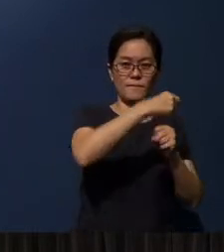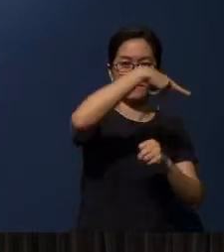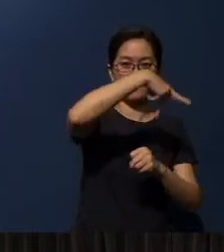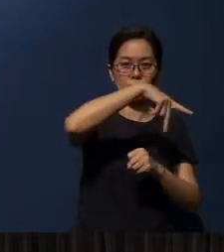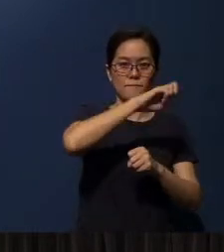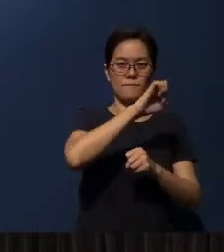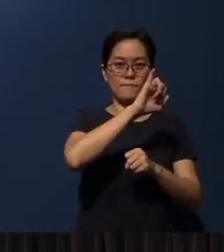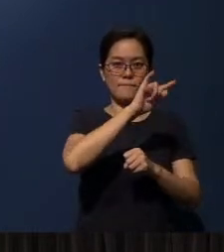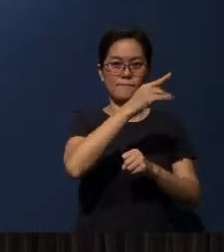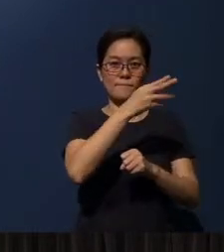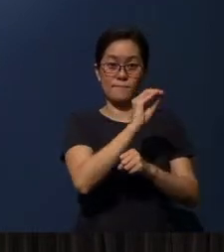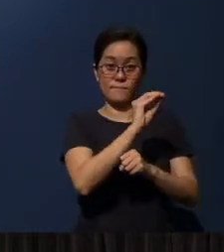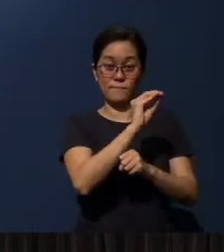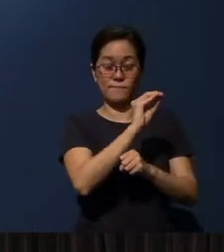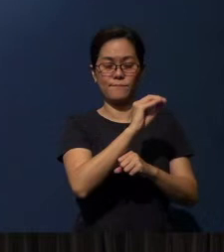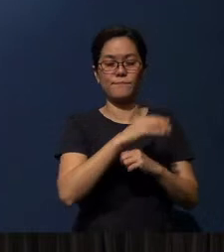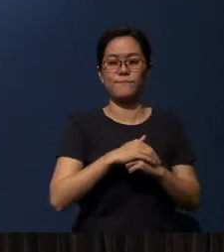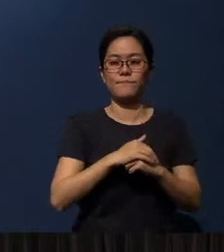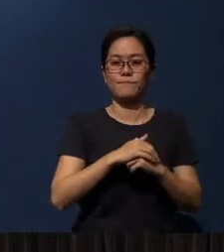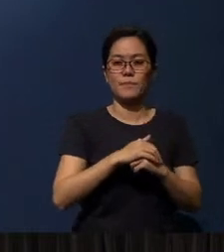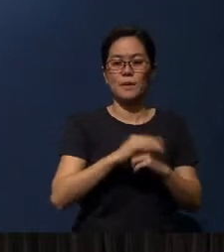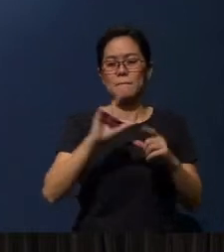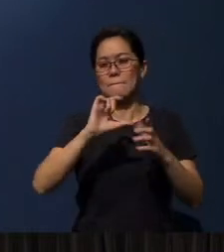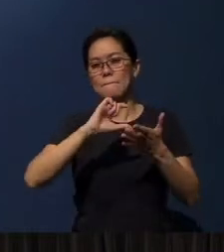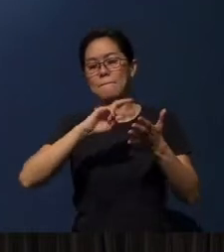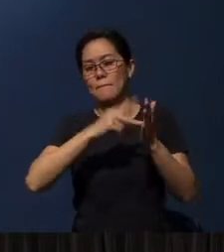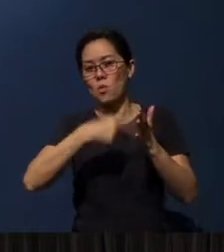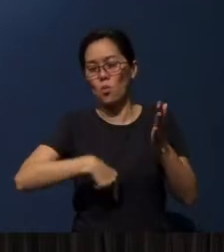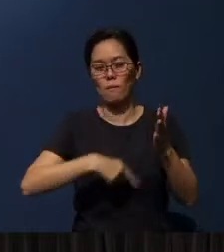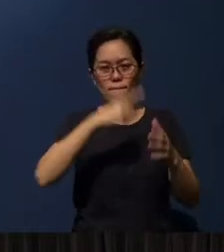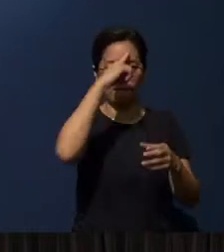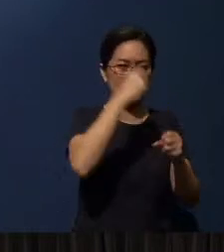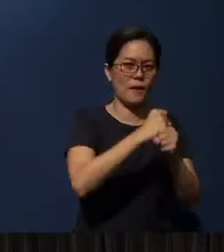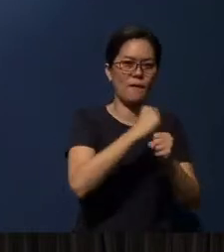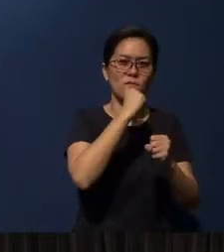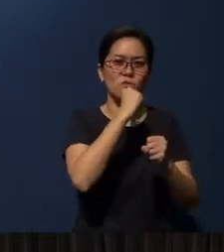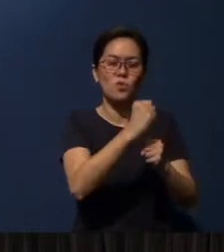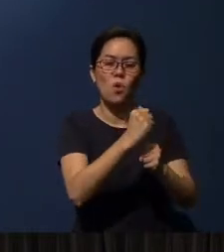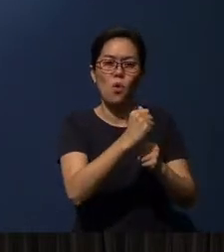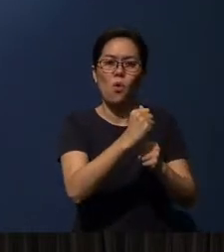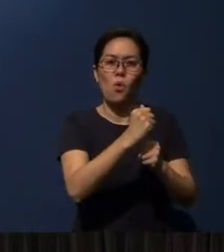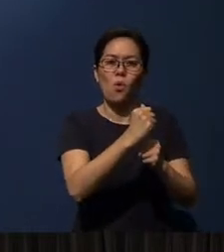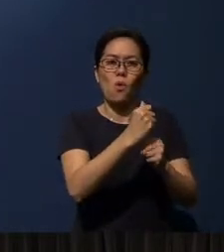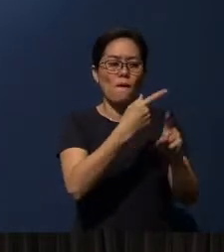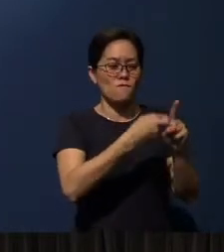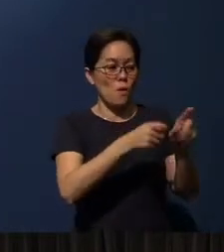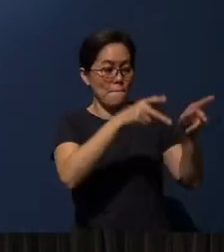In other words, faith is not something that comes from the person doing the trusting.